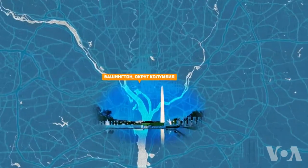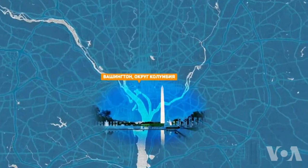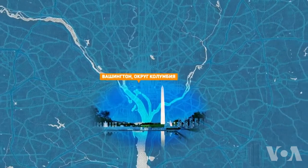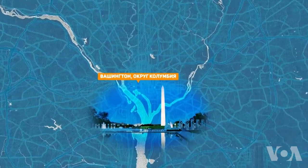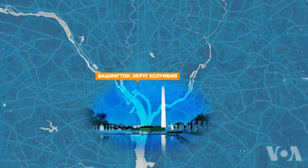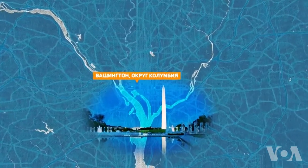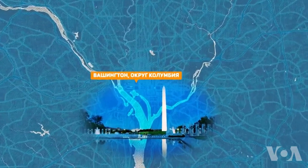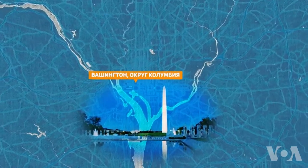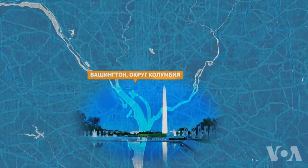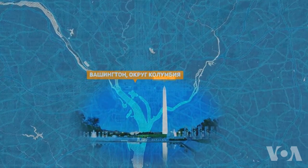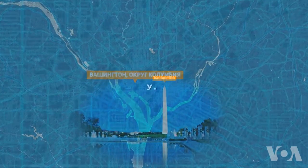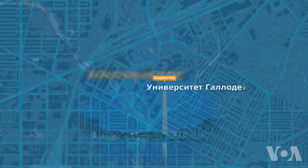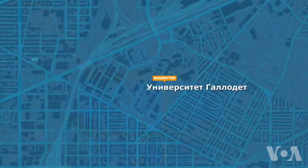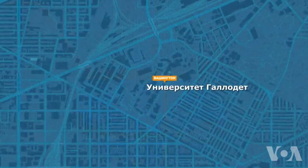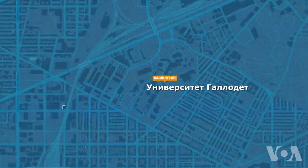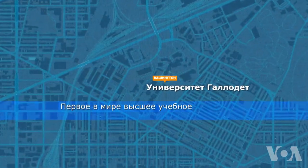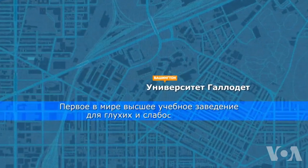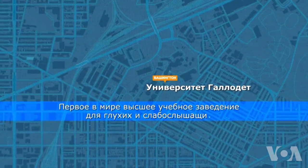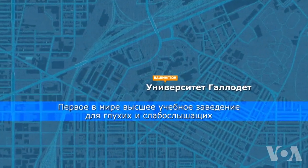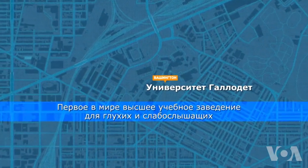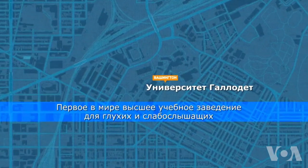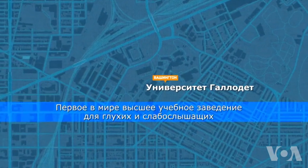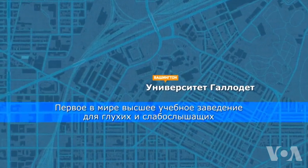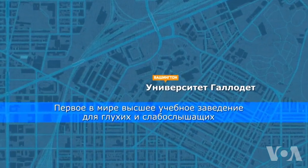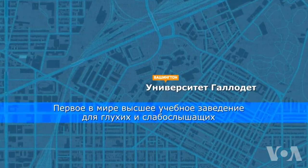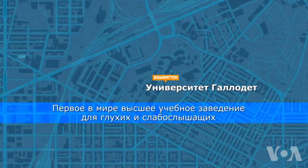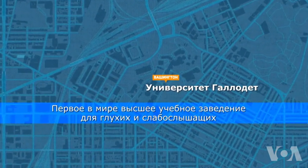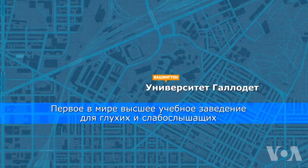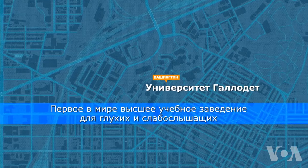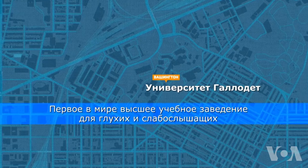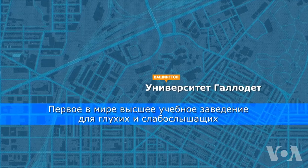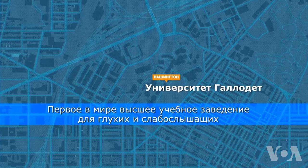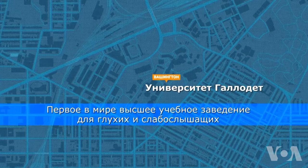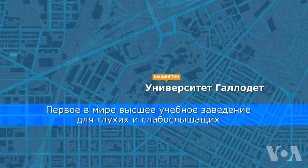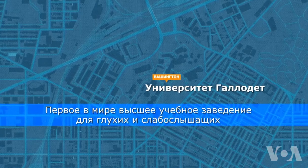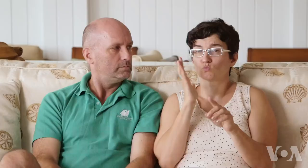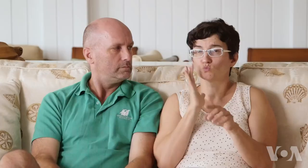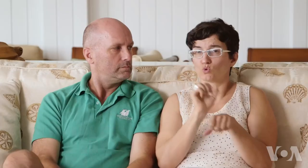[Washington, D.C.] [Gallaudet University: The world's first higher education institutionfor the deaf and hard of hearing]